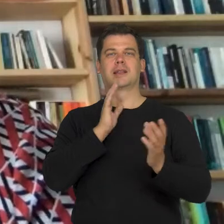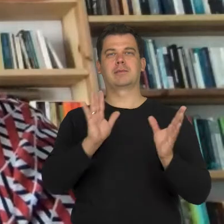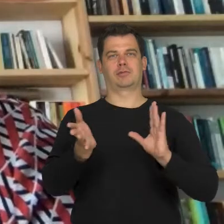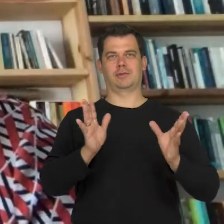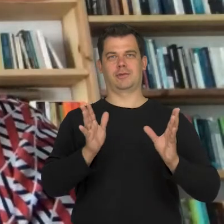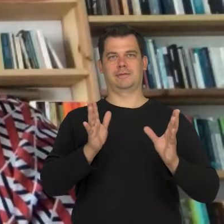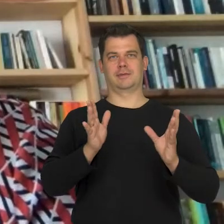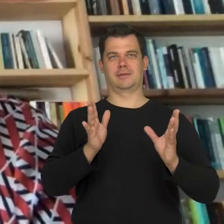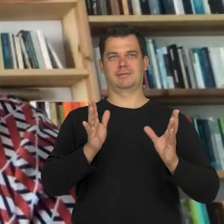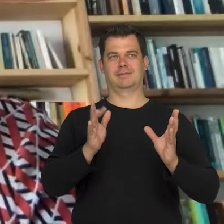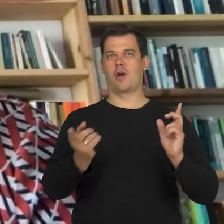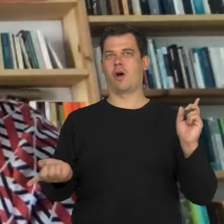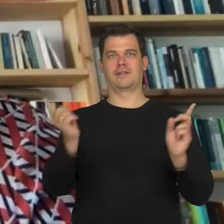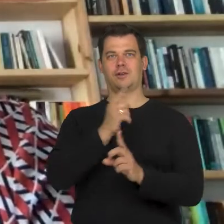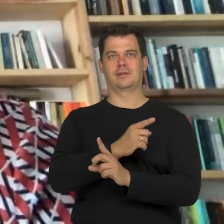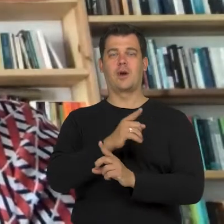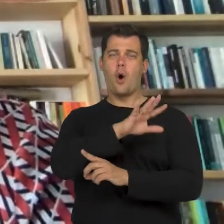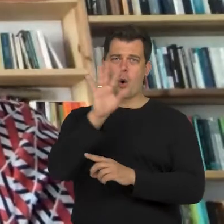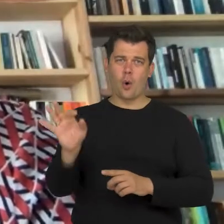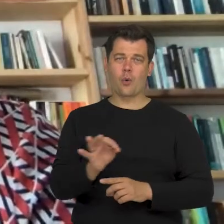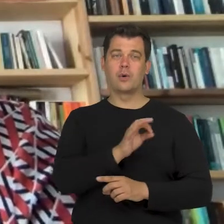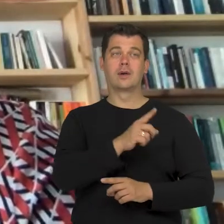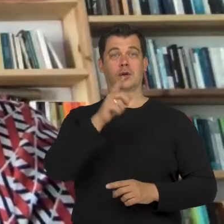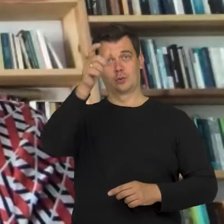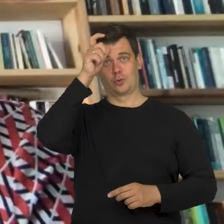I mean that a person is not like that for their whole life